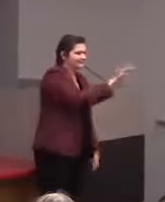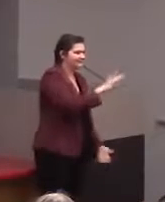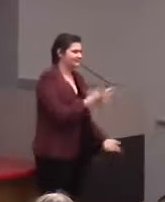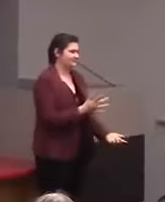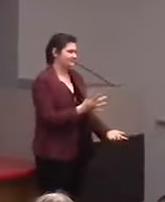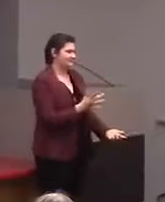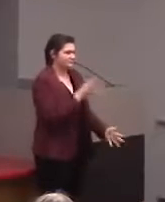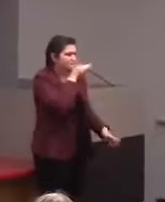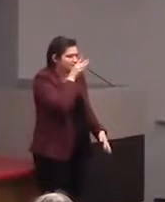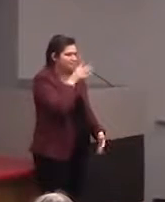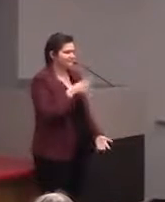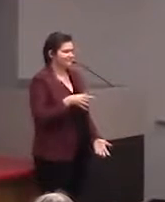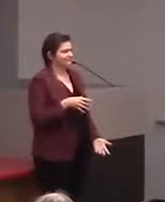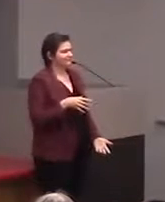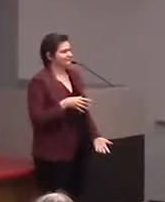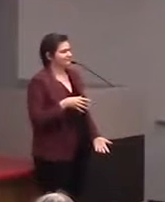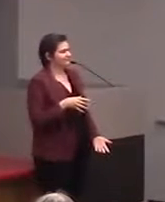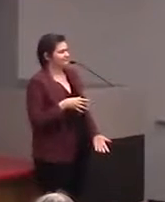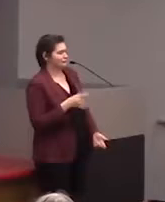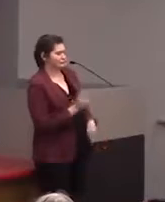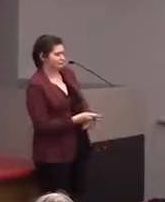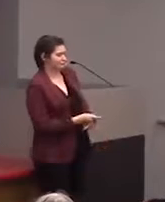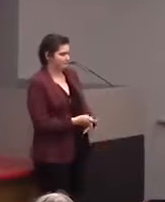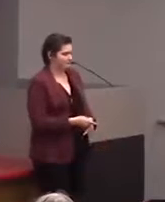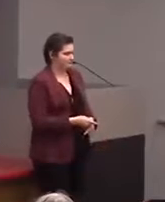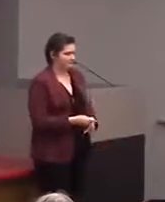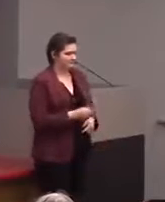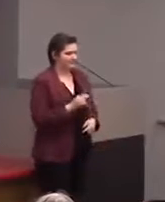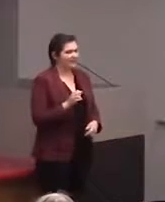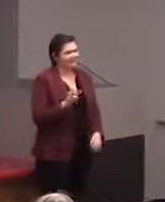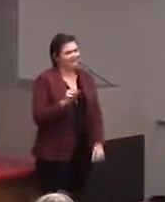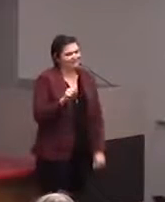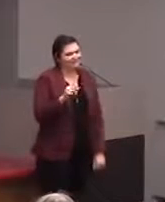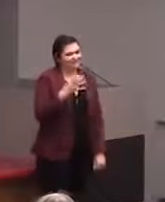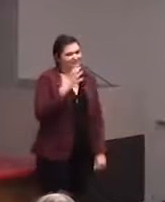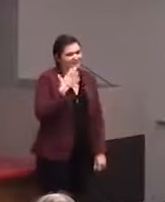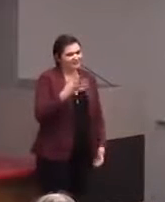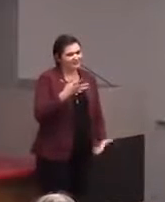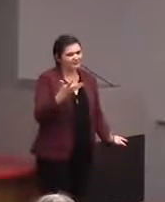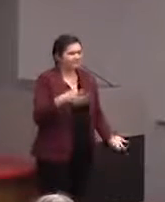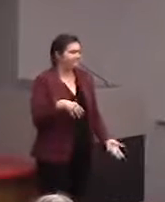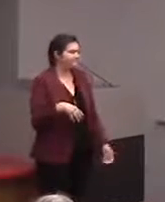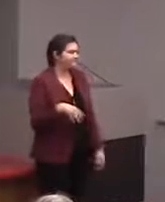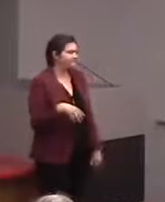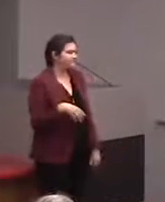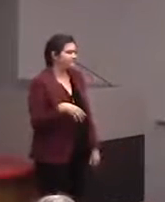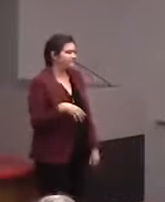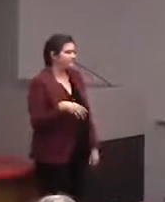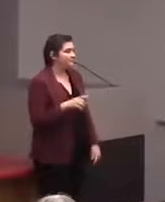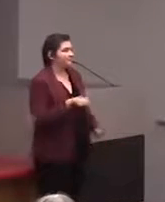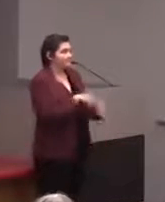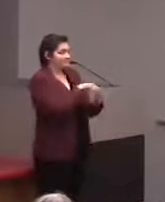I assume they're three-dimensional things that you touch, because I've come across a lot of things in museums where it's like, it's a flat screen that you touch and it talks. Right, yeah, we're like, "Thank you so much." Yeah, no so these are actually...